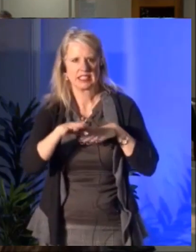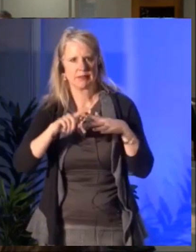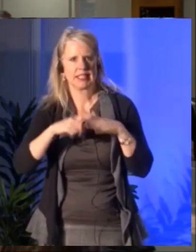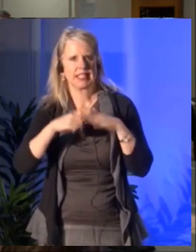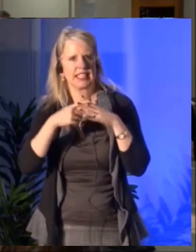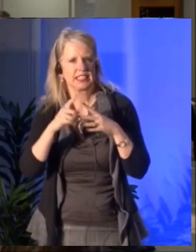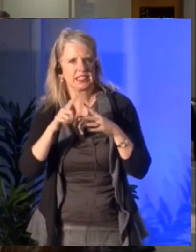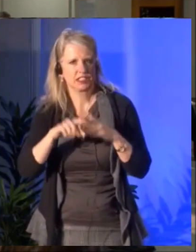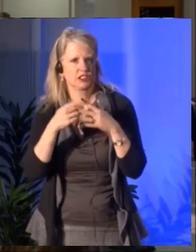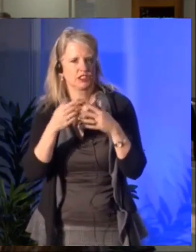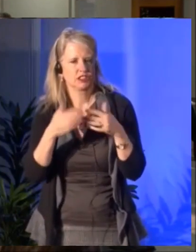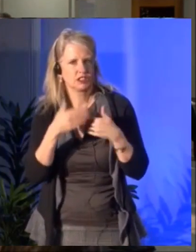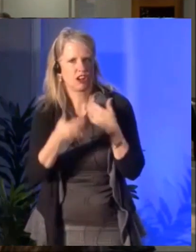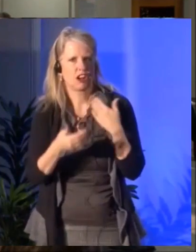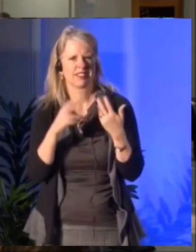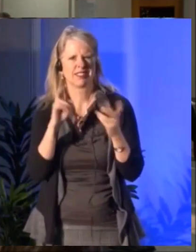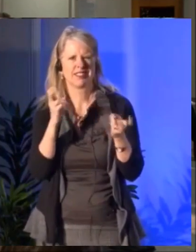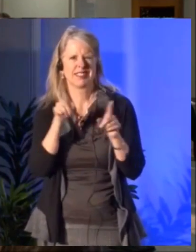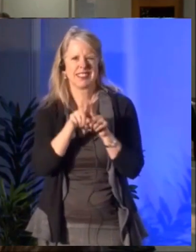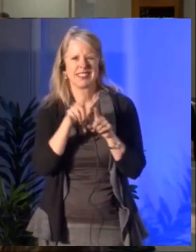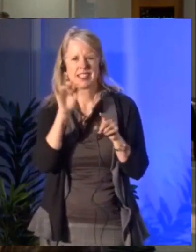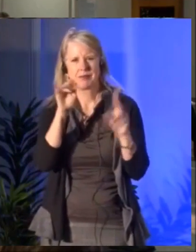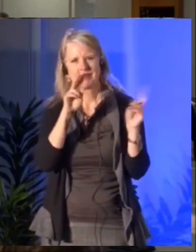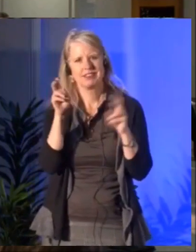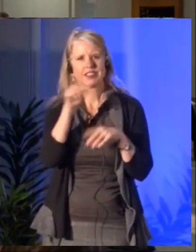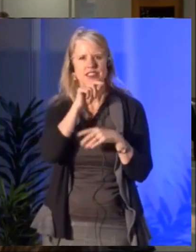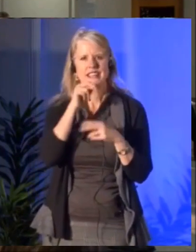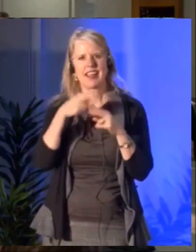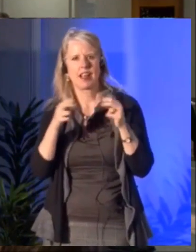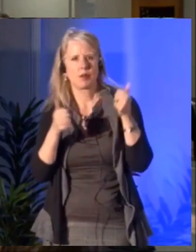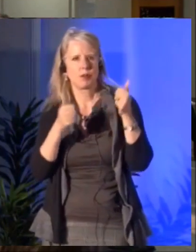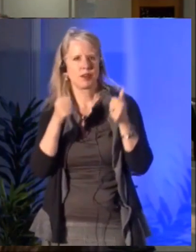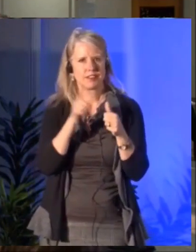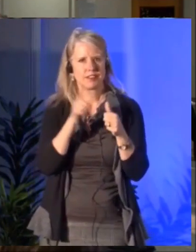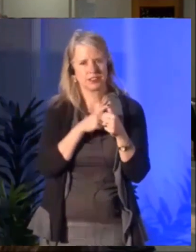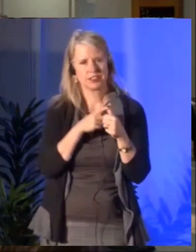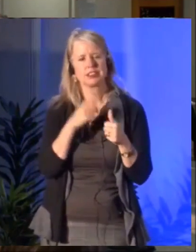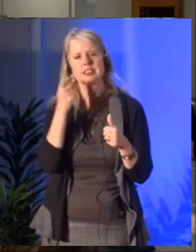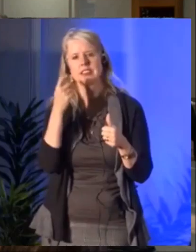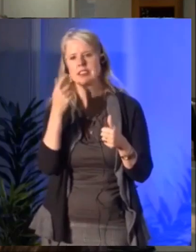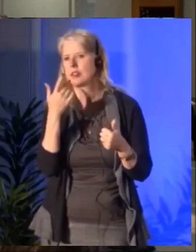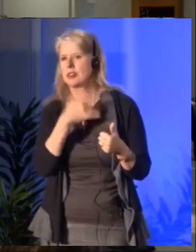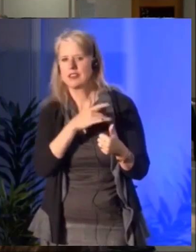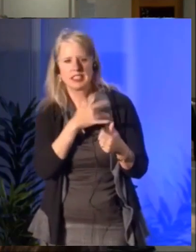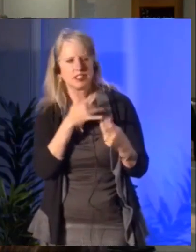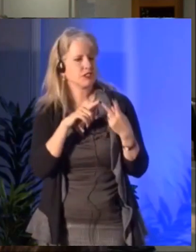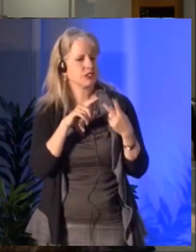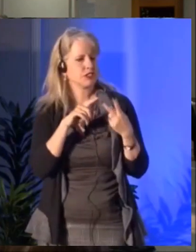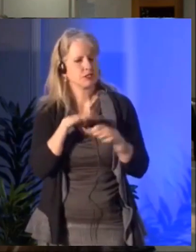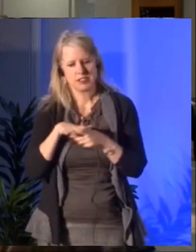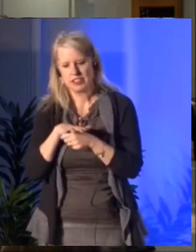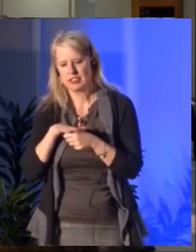So it becomes sort of a chicken and an egg problem and almost in every single whether provincially,